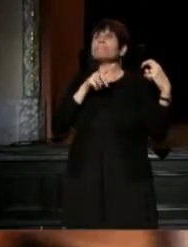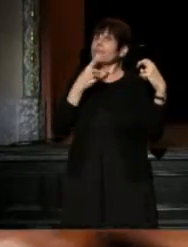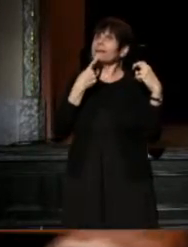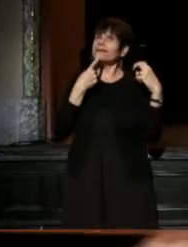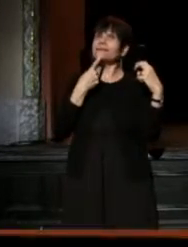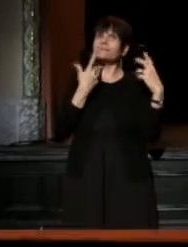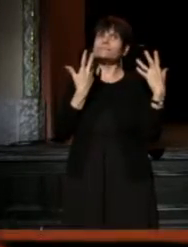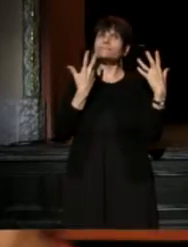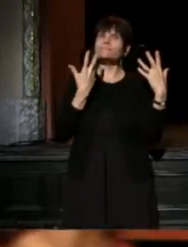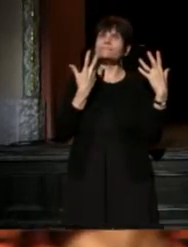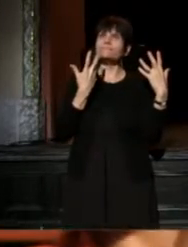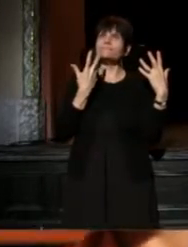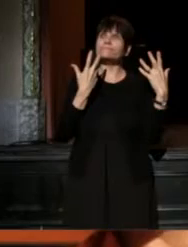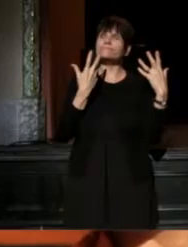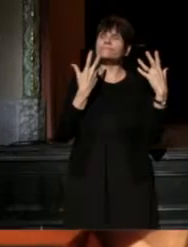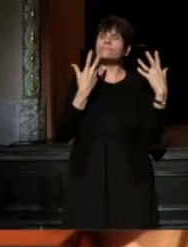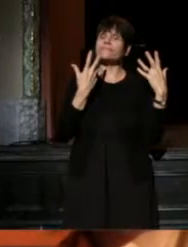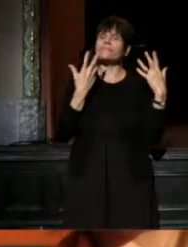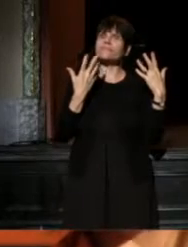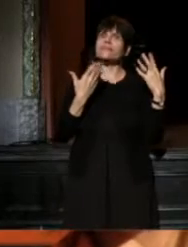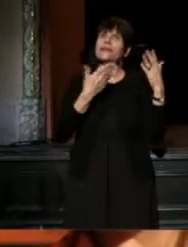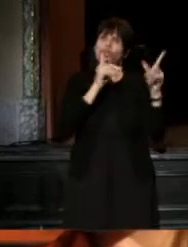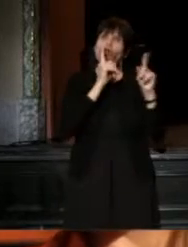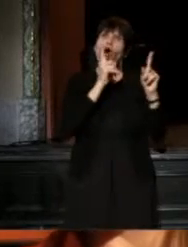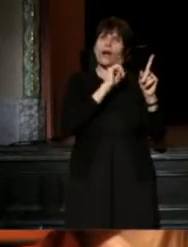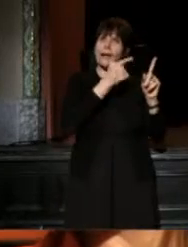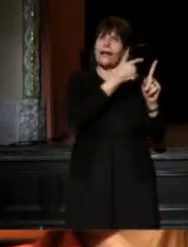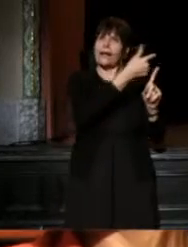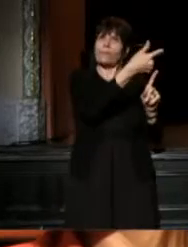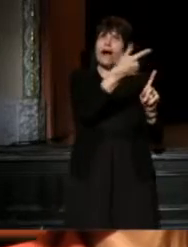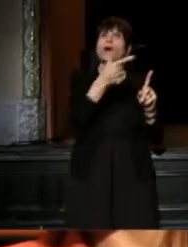have been handed the task of talking about game change